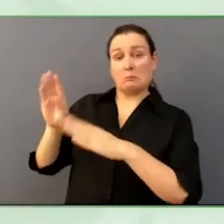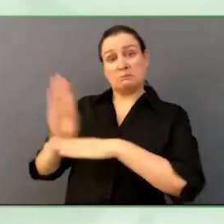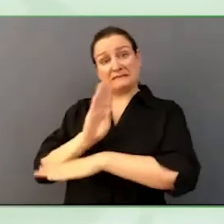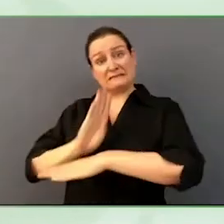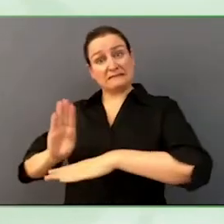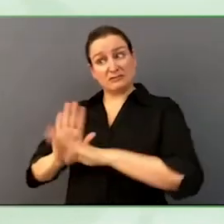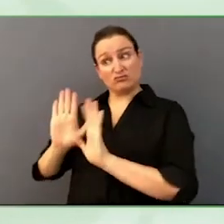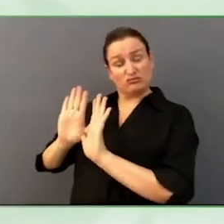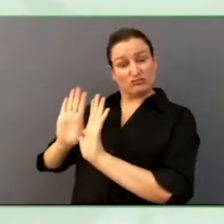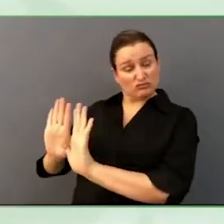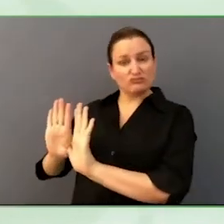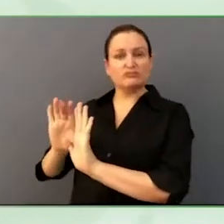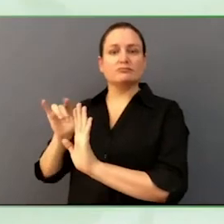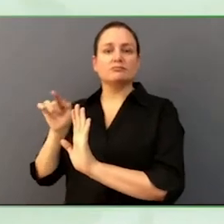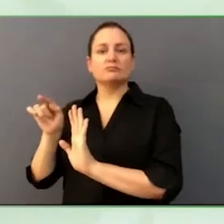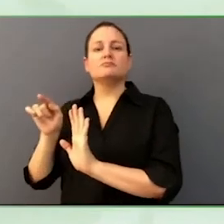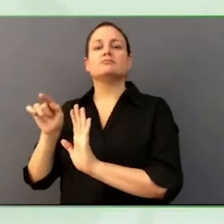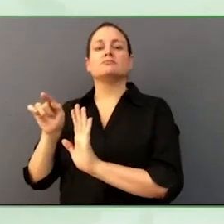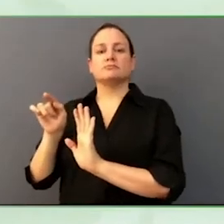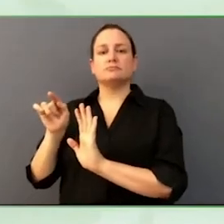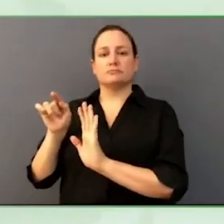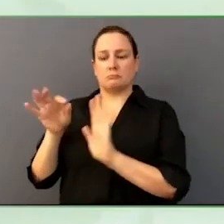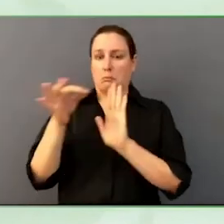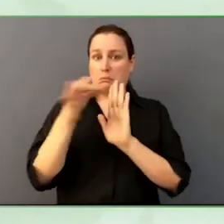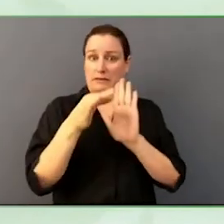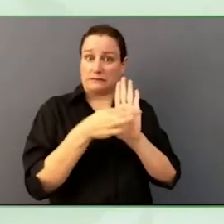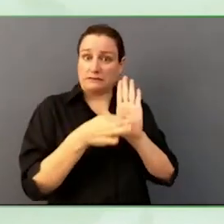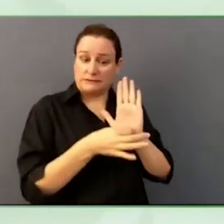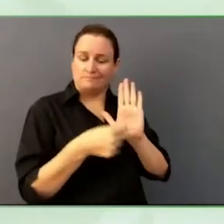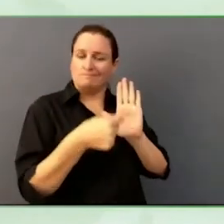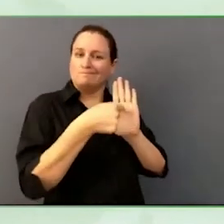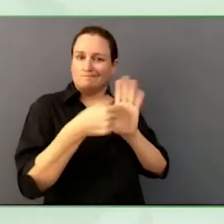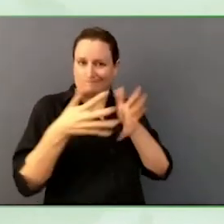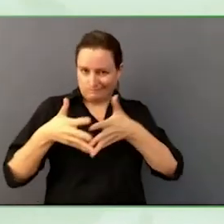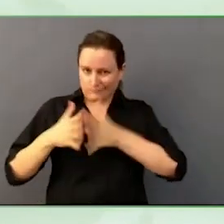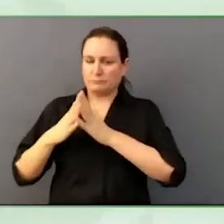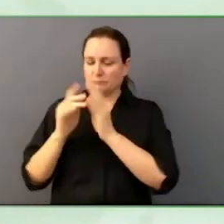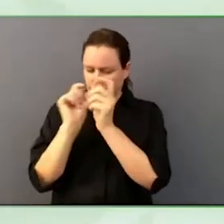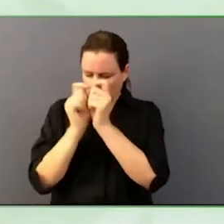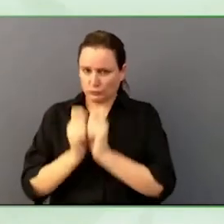diversity inclusions are principle and value for us. And if it is, it probably should be.